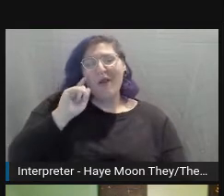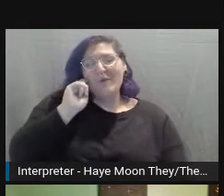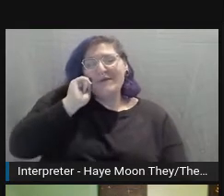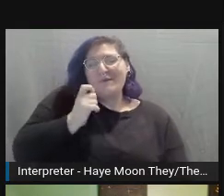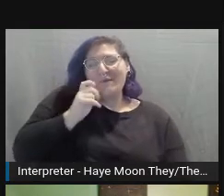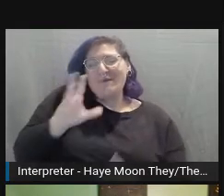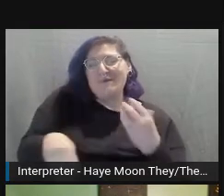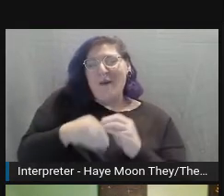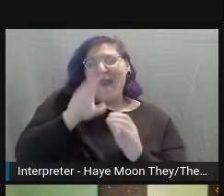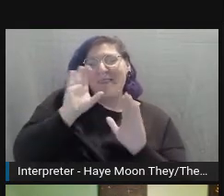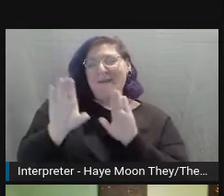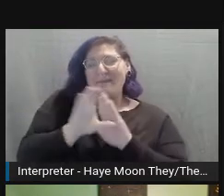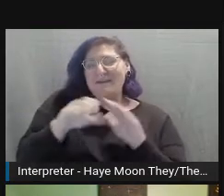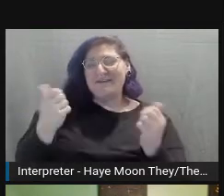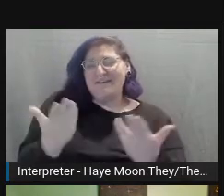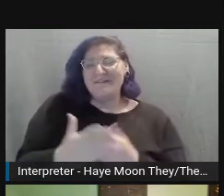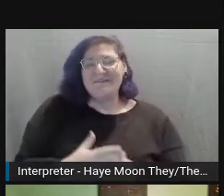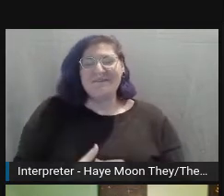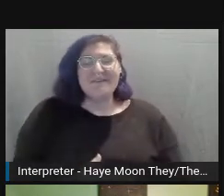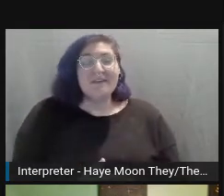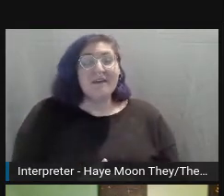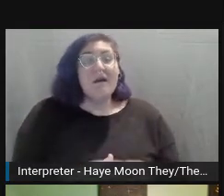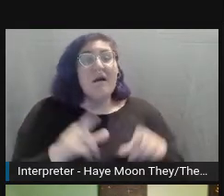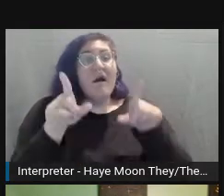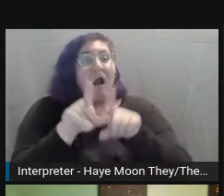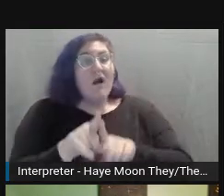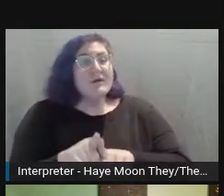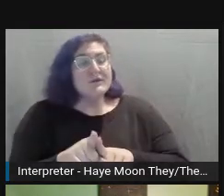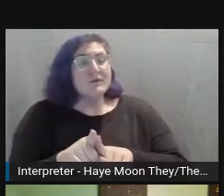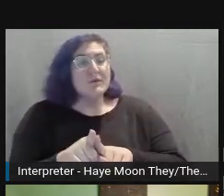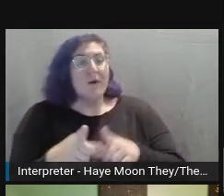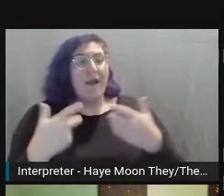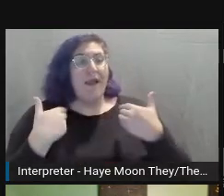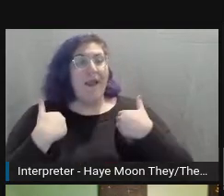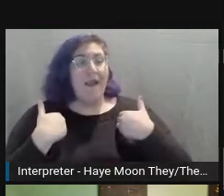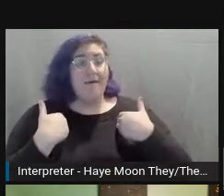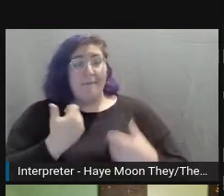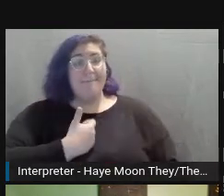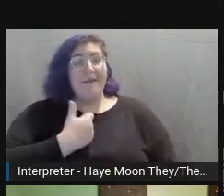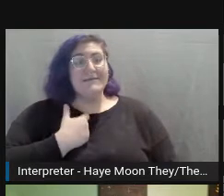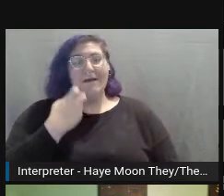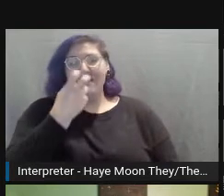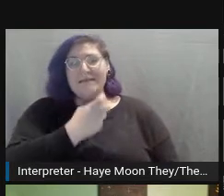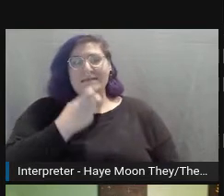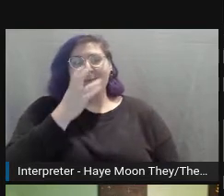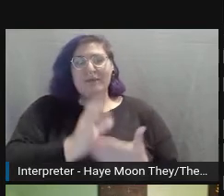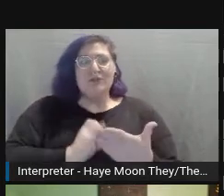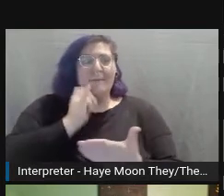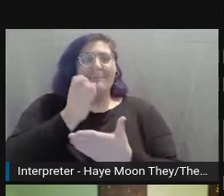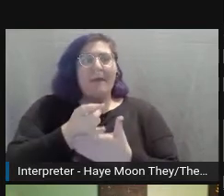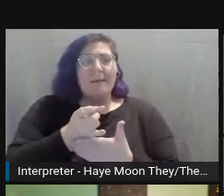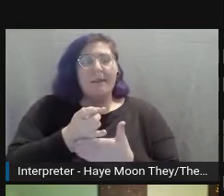on this slide. I also have a speech impediment that I've had to have speech therapy for.